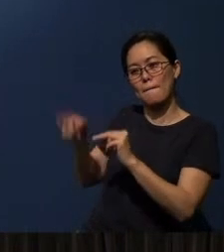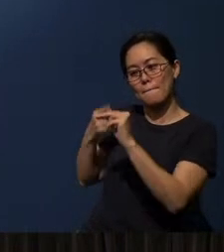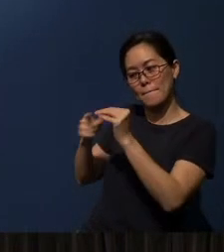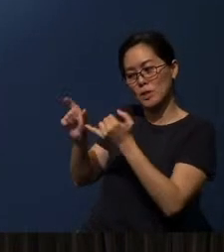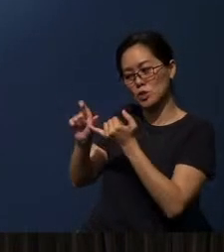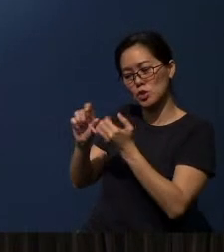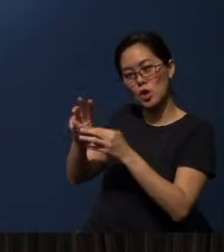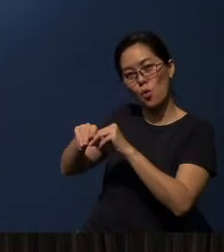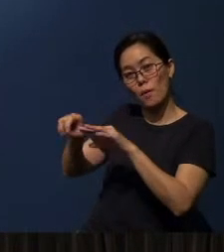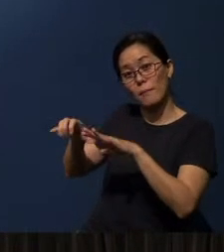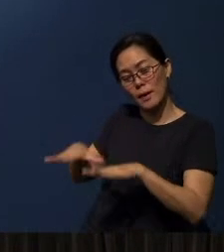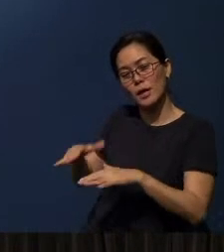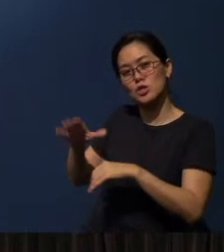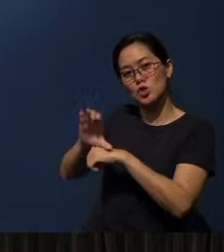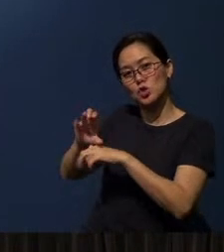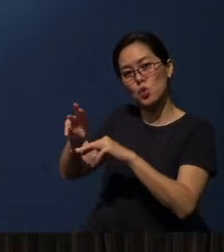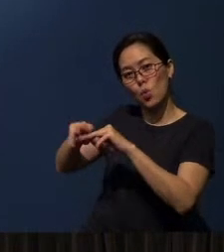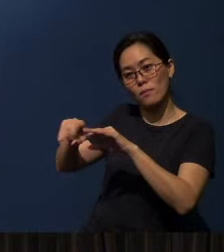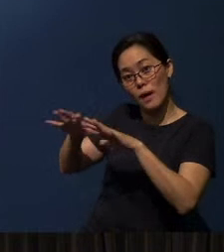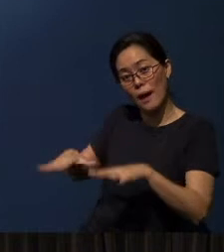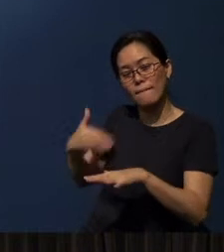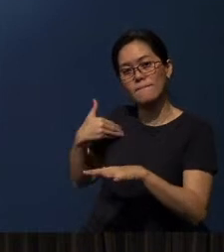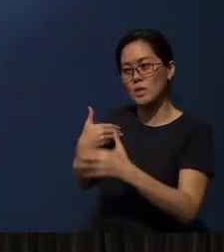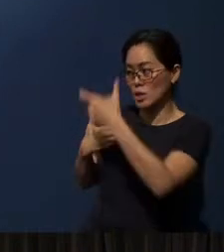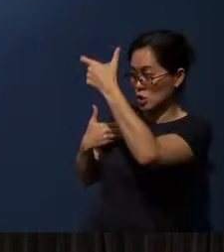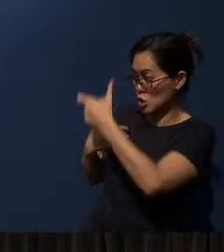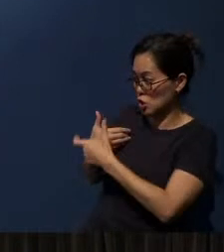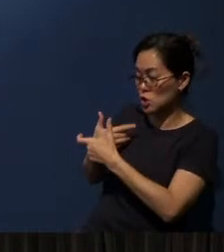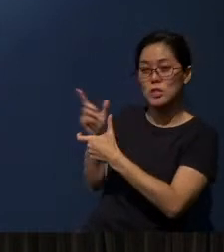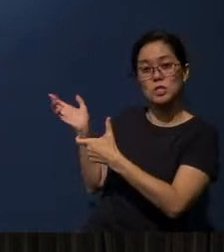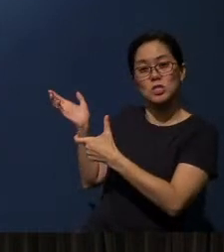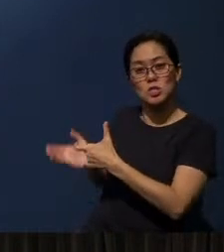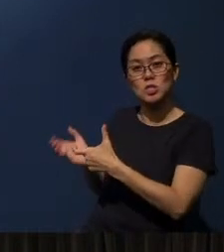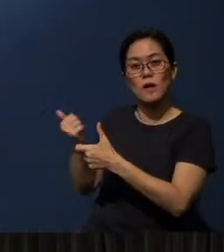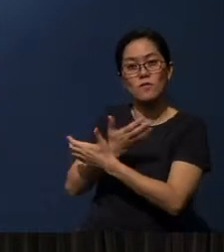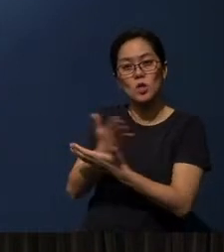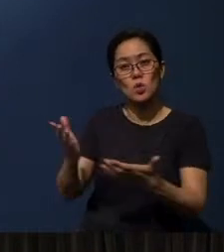Or you can scan here, and everything that you need to know about this